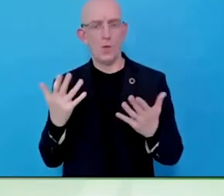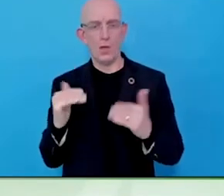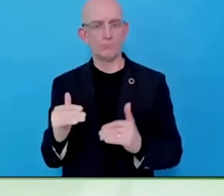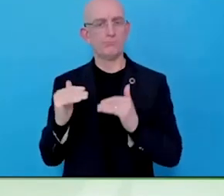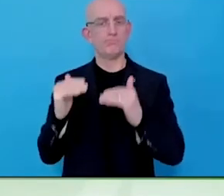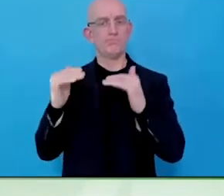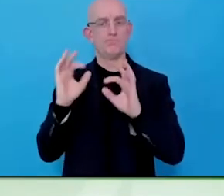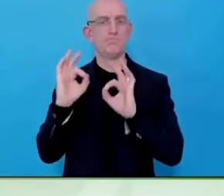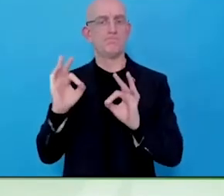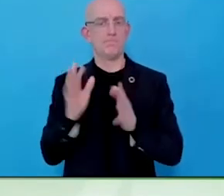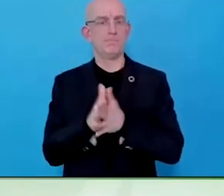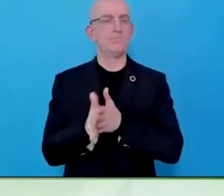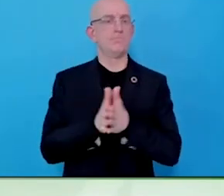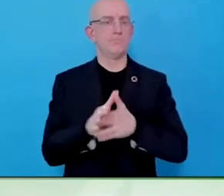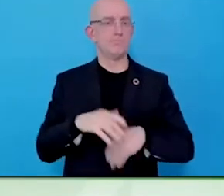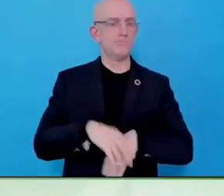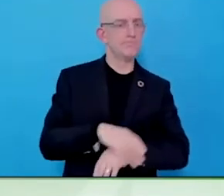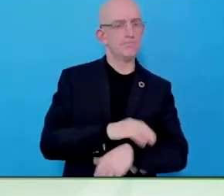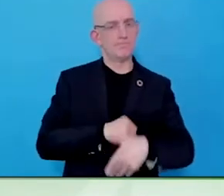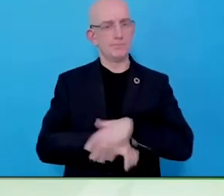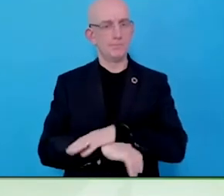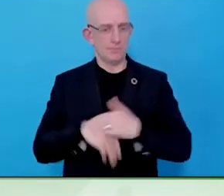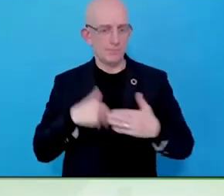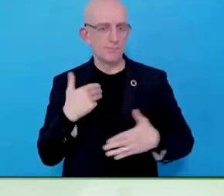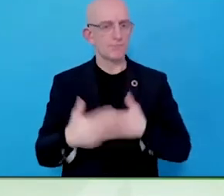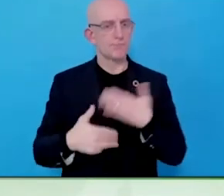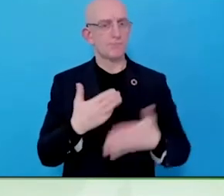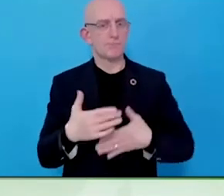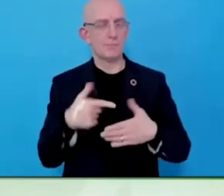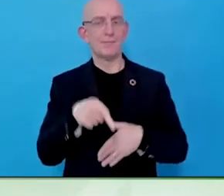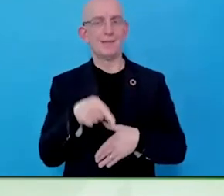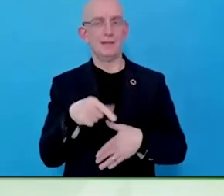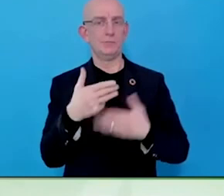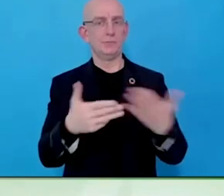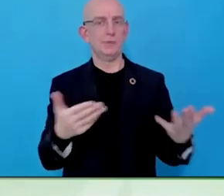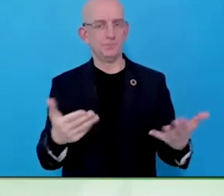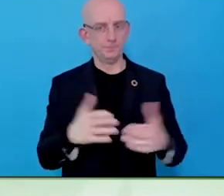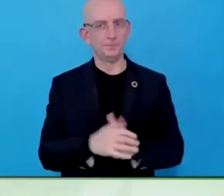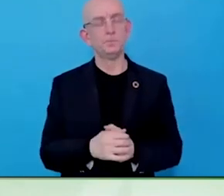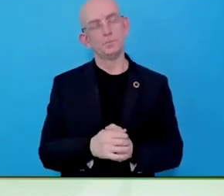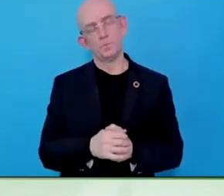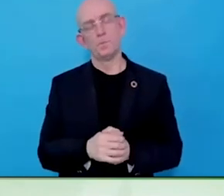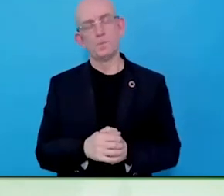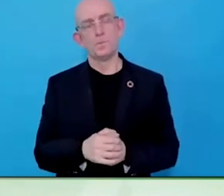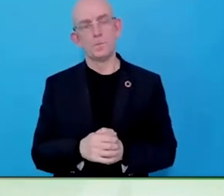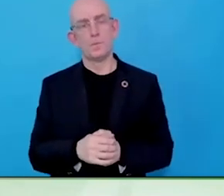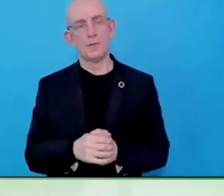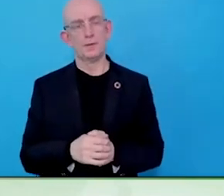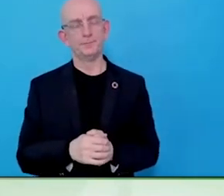I can cope with two. I think what is changing is an understanding on the part of